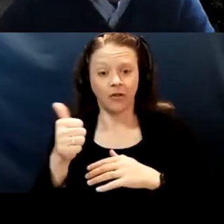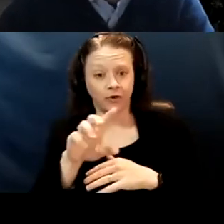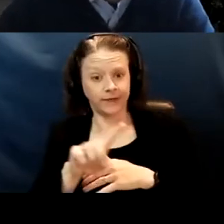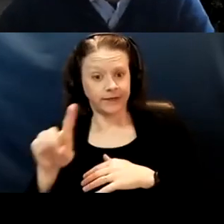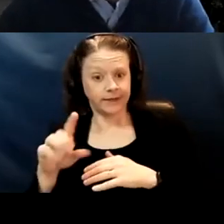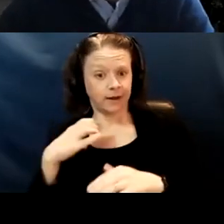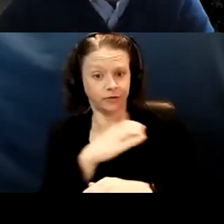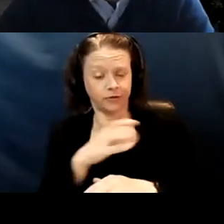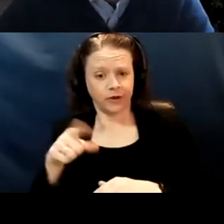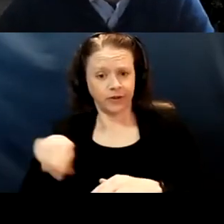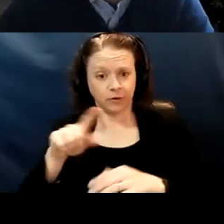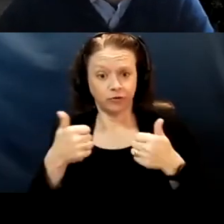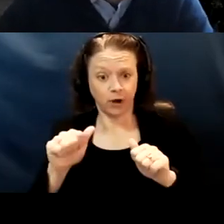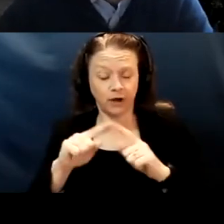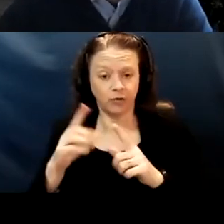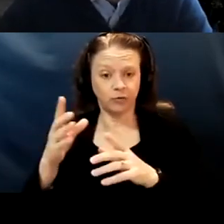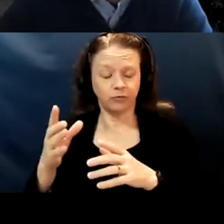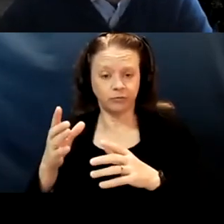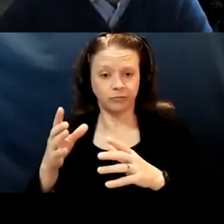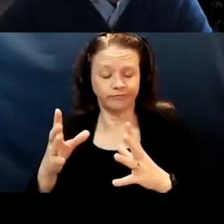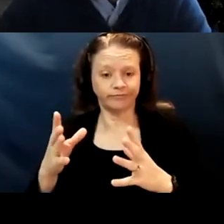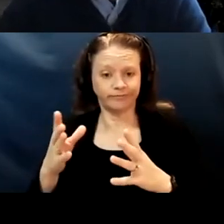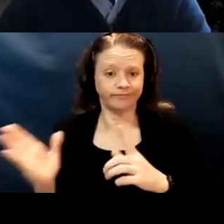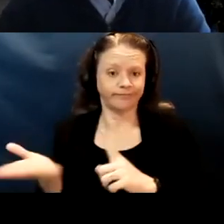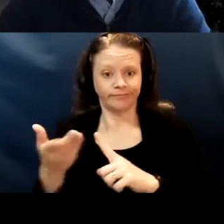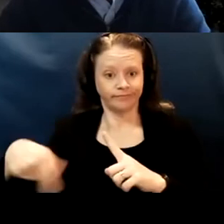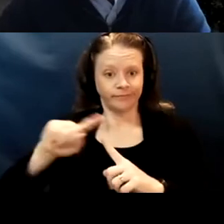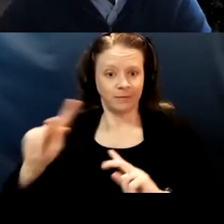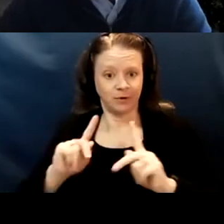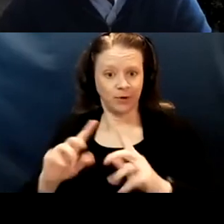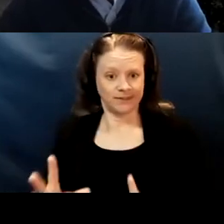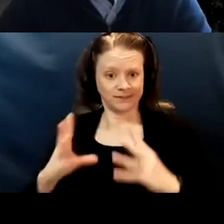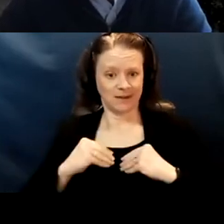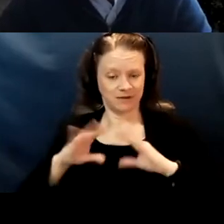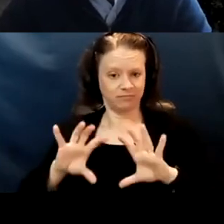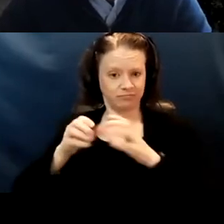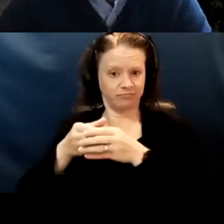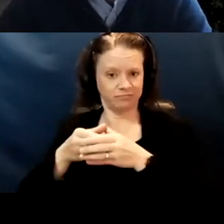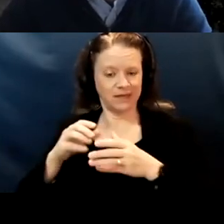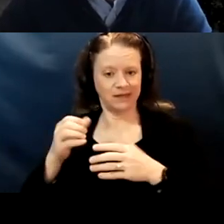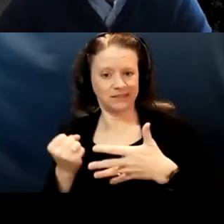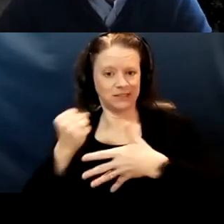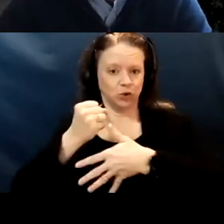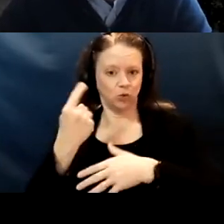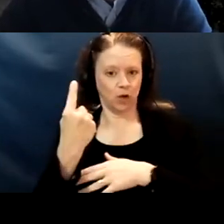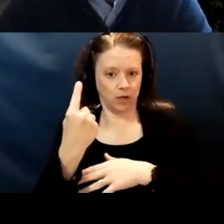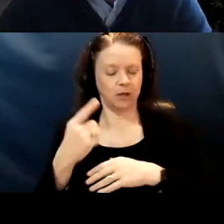who we had as tier one accepted in their states as tier one. So, you know, the other states where the politics is vaccine resistance.